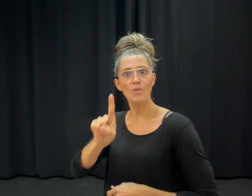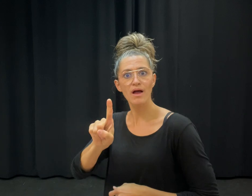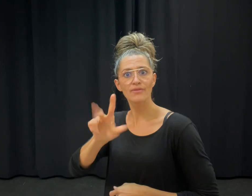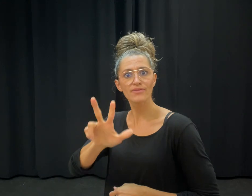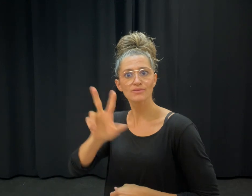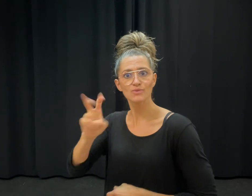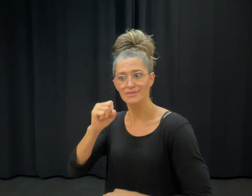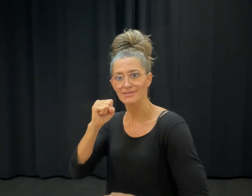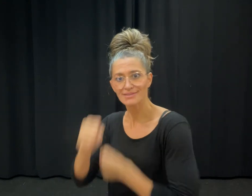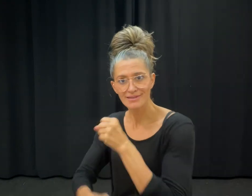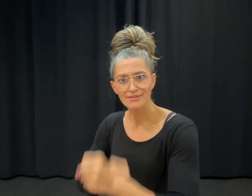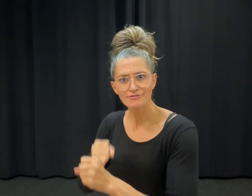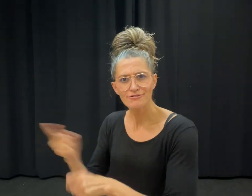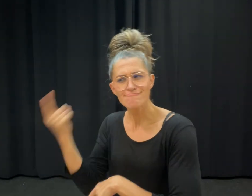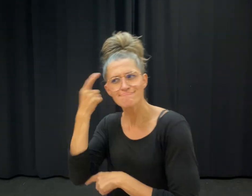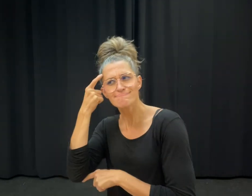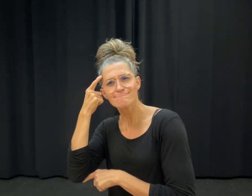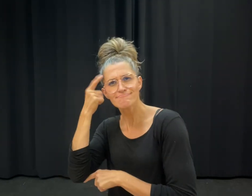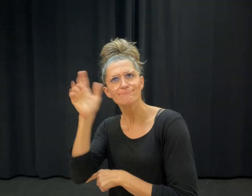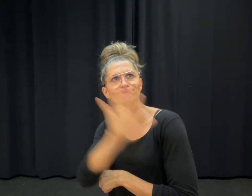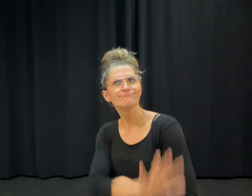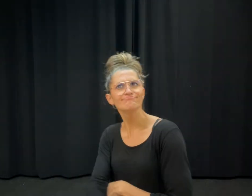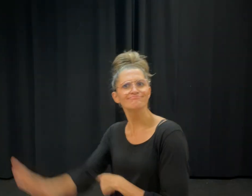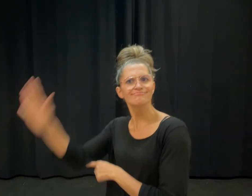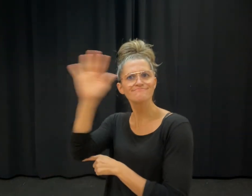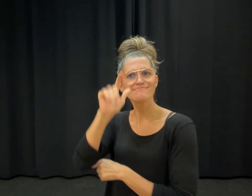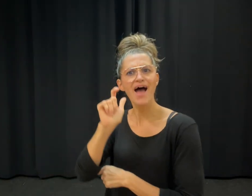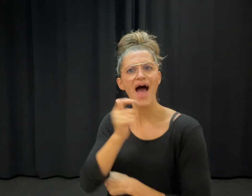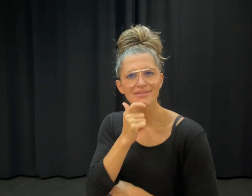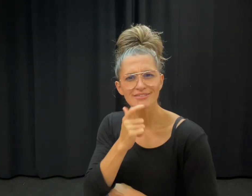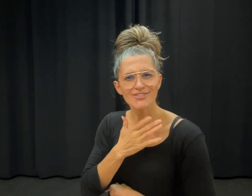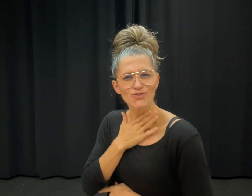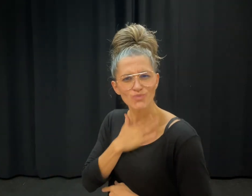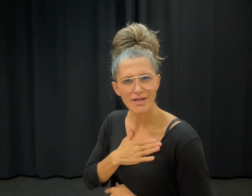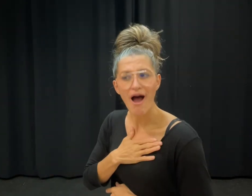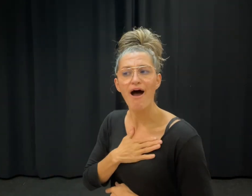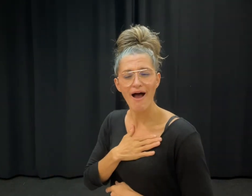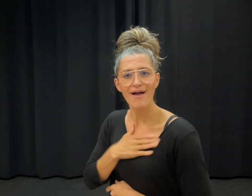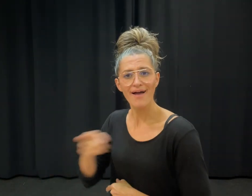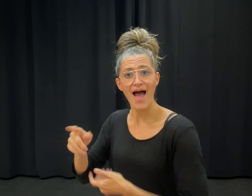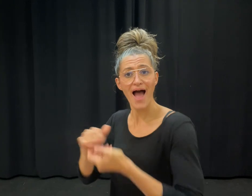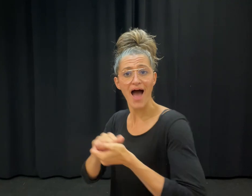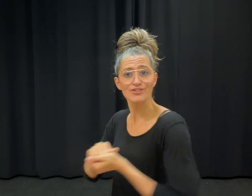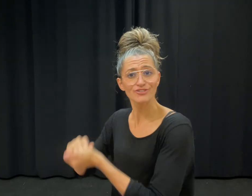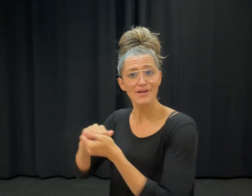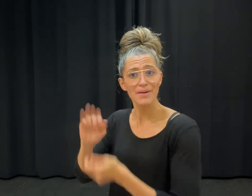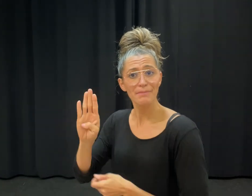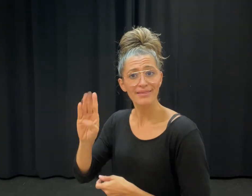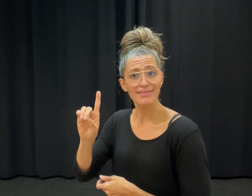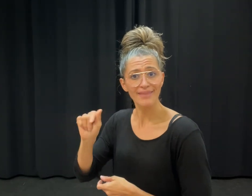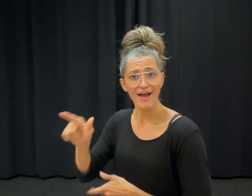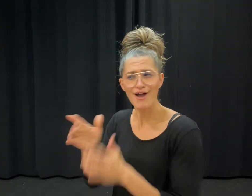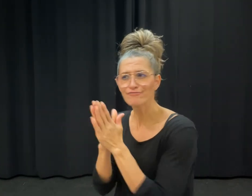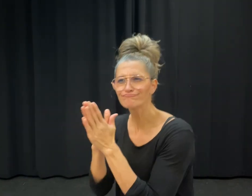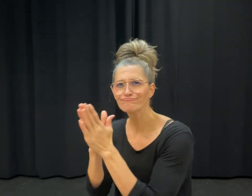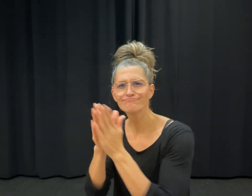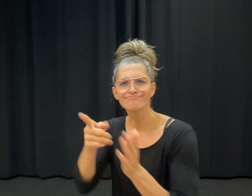throughout England, BDA asked their supporters